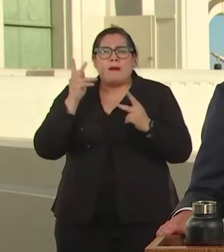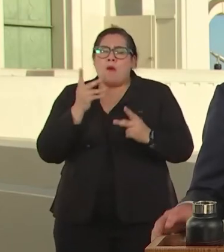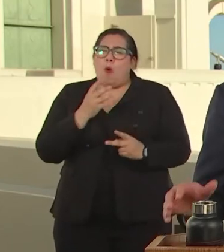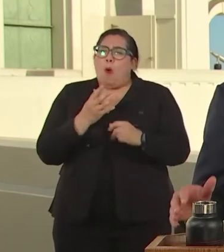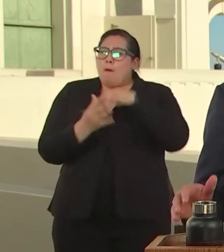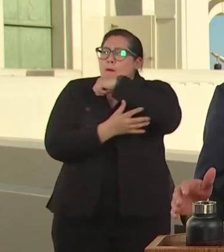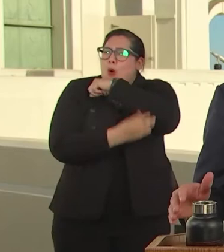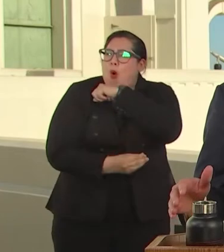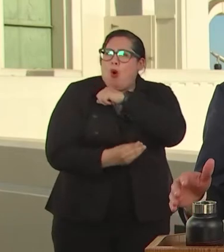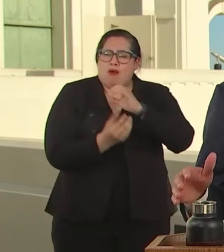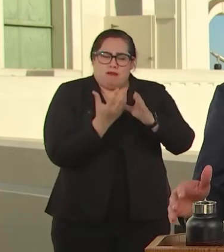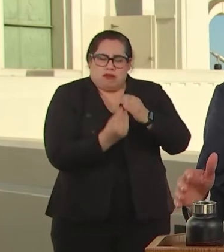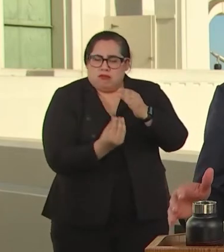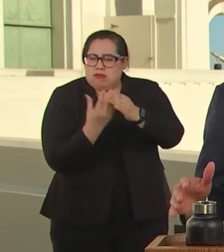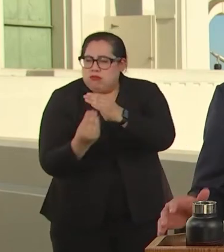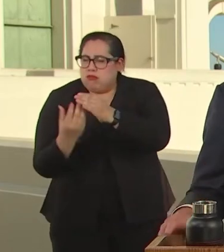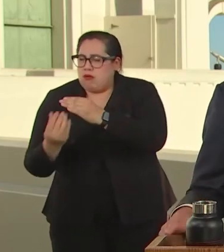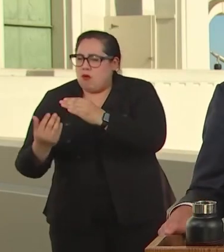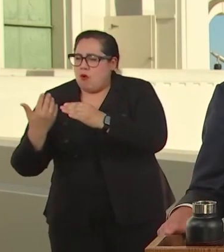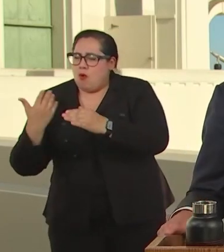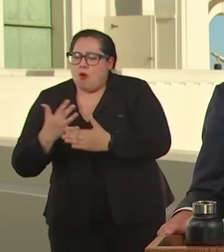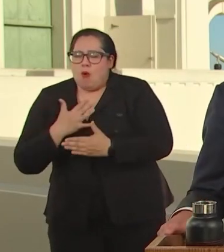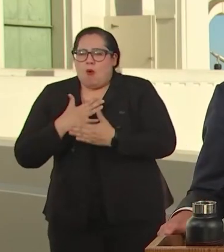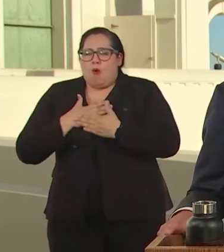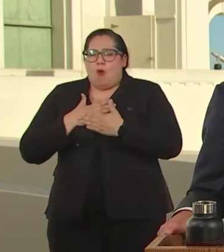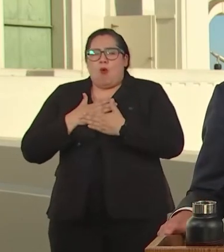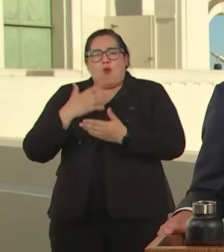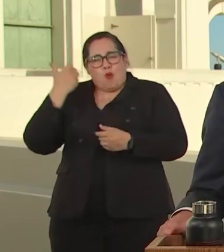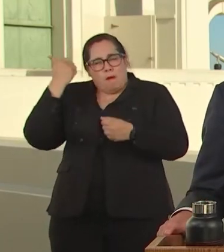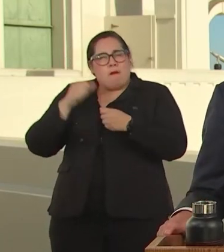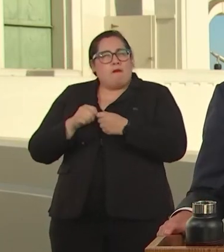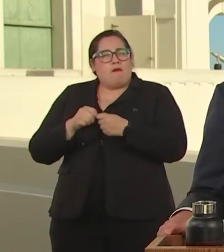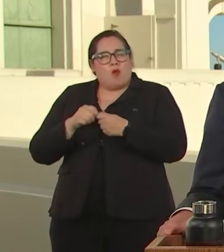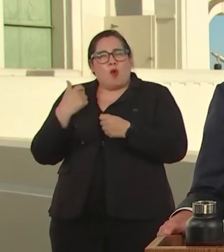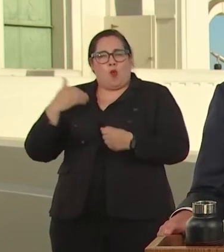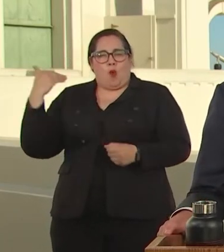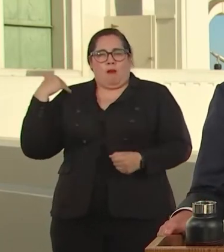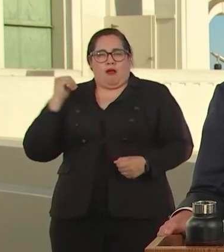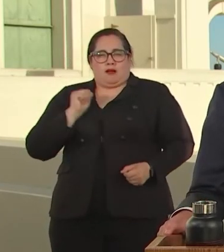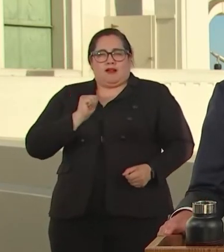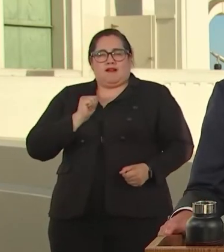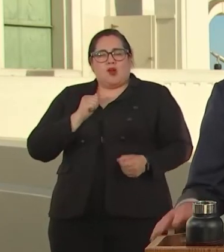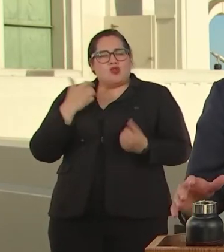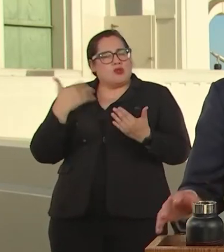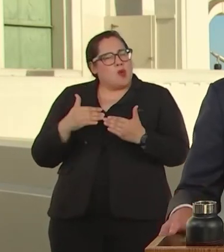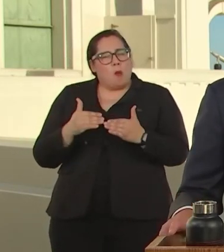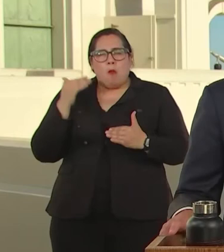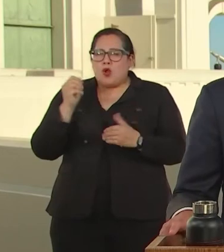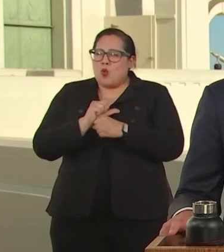MUCH WORK WE STILL HAVE LEFT TO DO. THEN 365 DAYS AGO, AT MY LAST